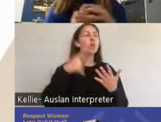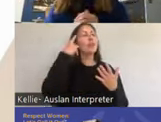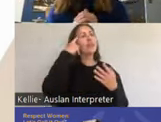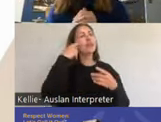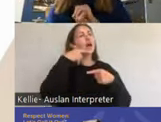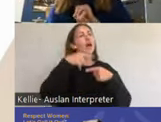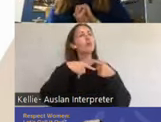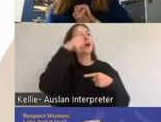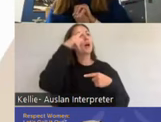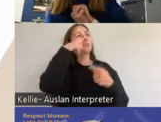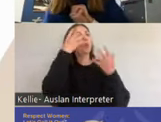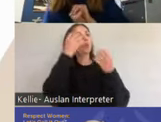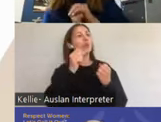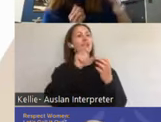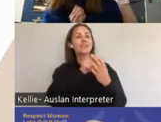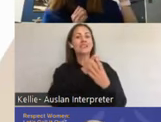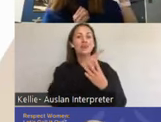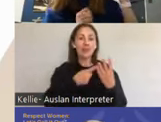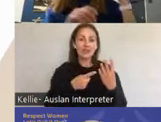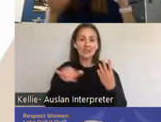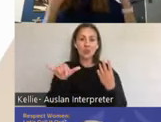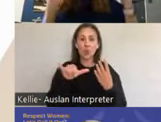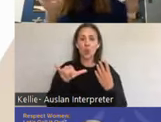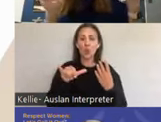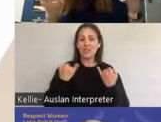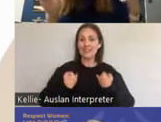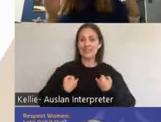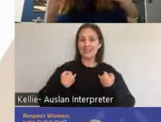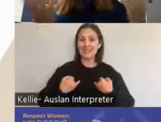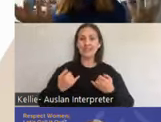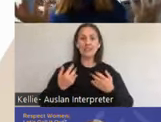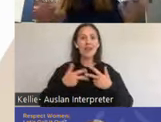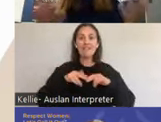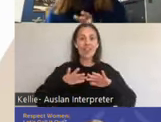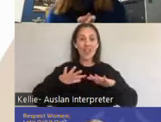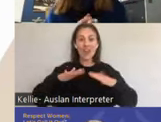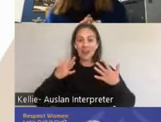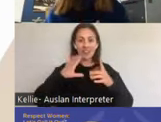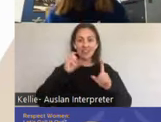overlay with everything anything that affects the brain or the skin has the potential to impact on